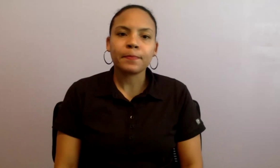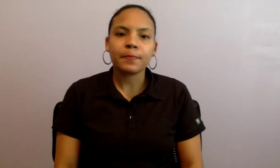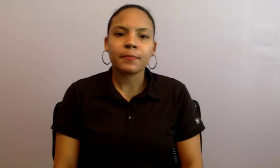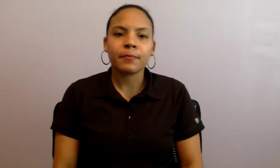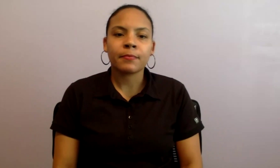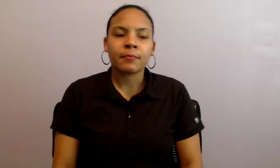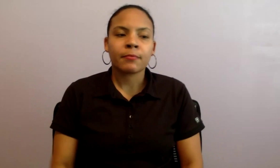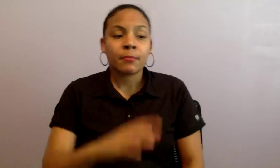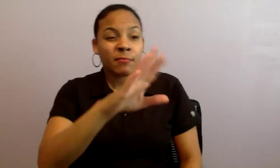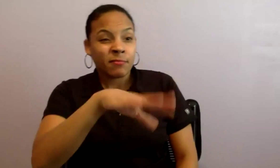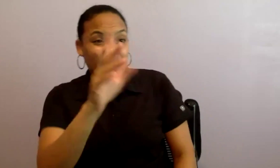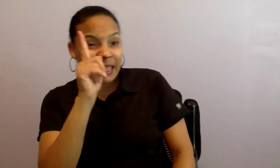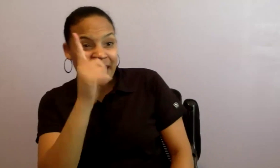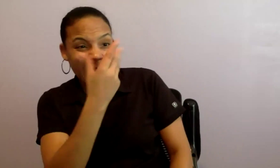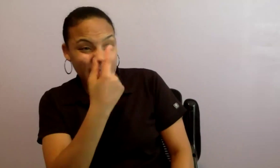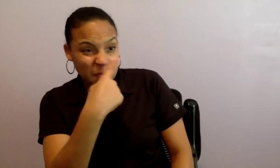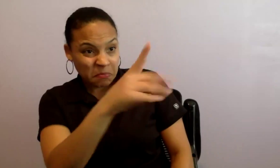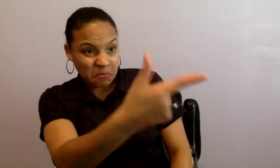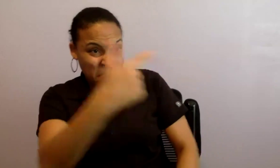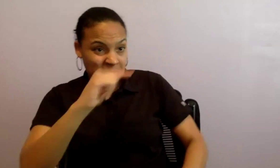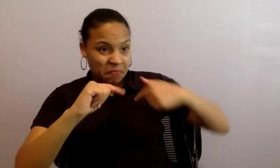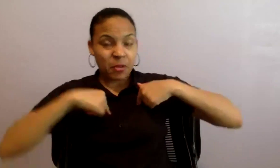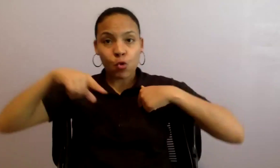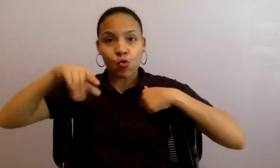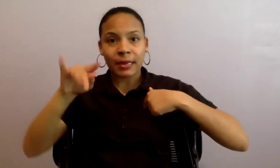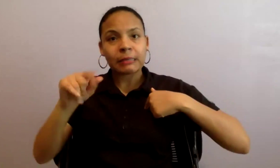if you'd like, Leilani. LEILANI: Yeah, just been jumping ‑‑